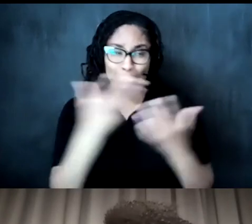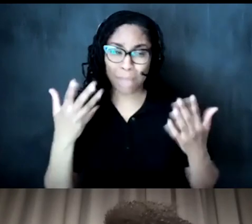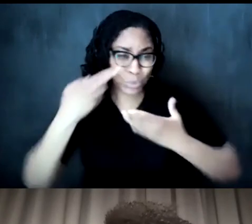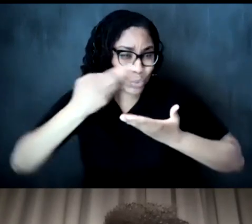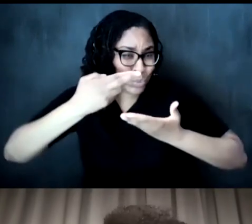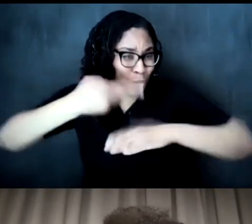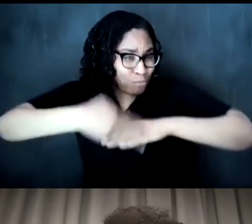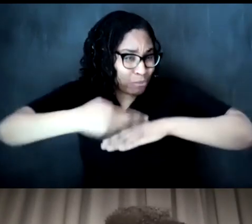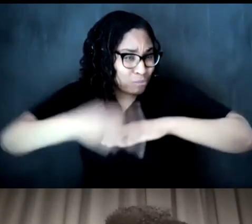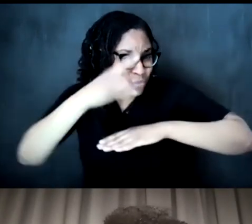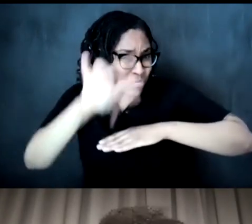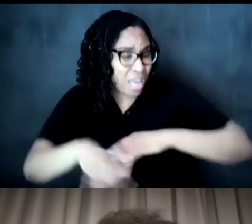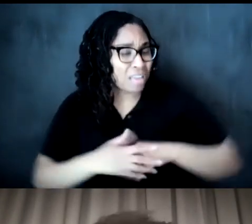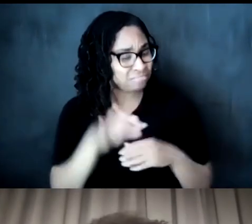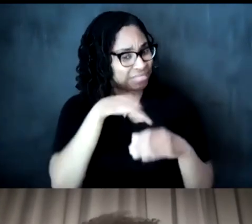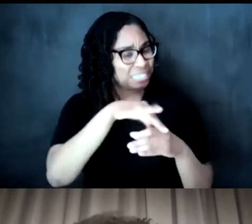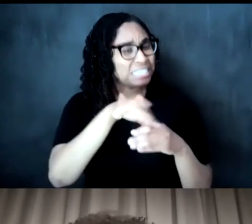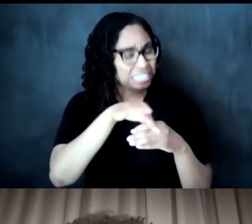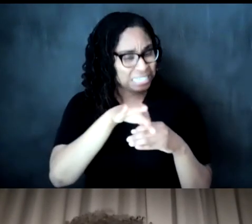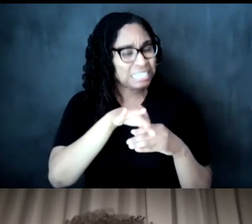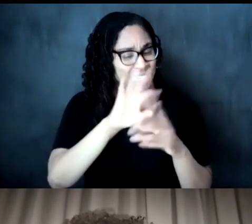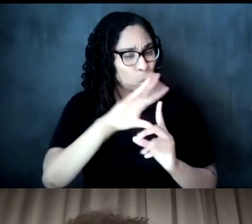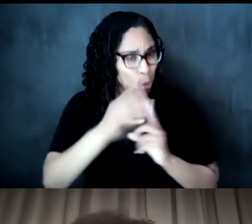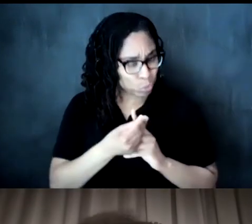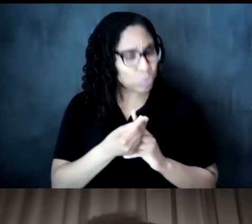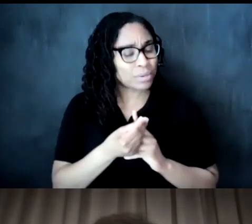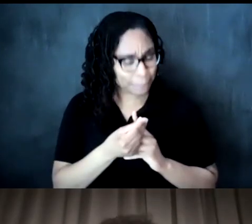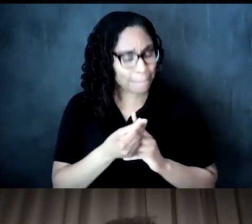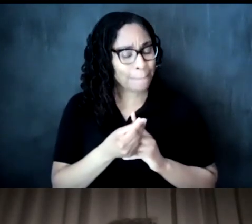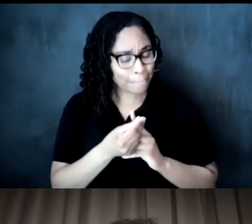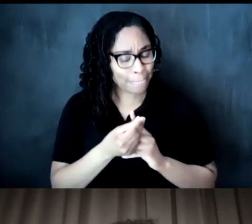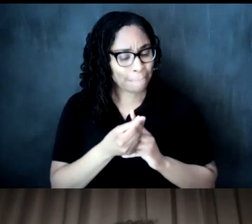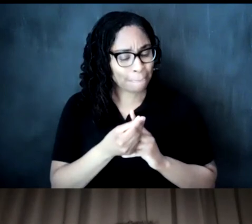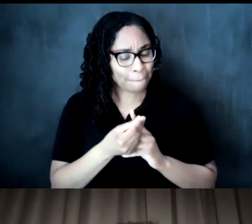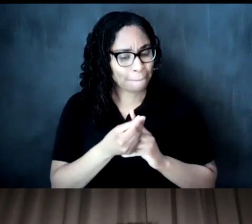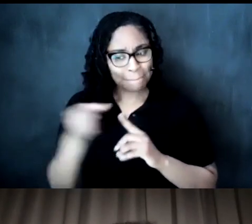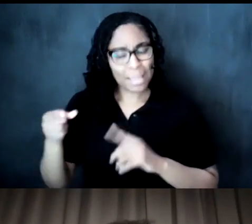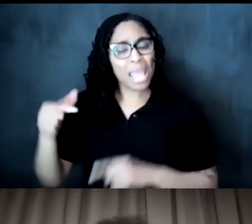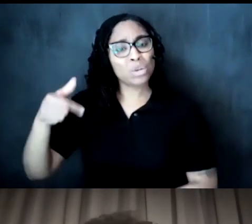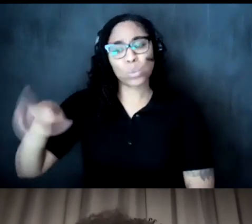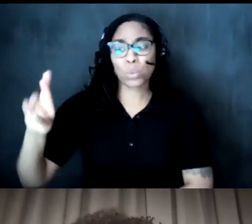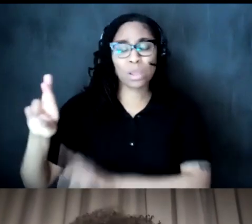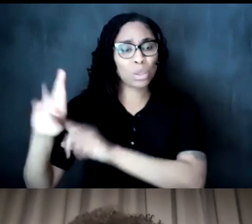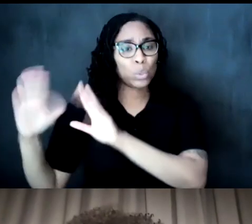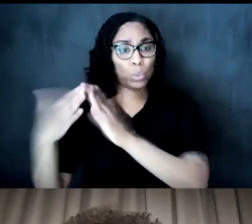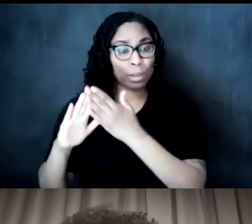to to tea culture in in um in the queer community but i do know that there used to be